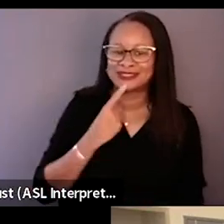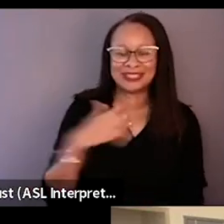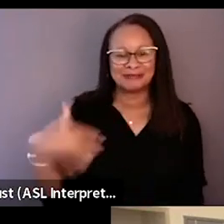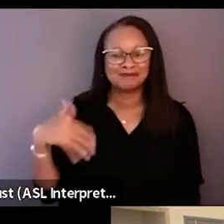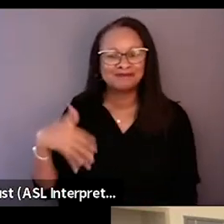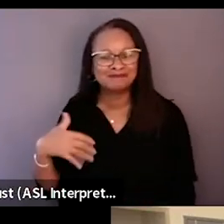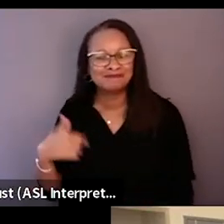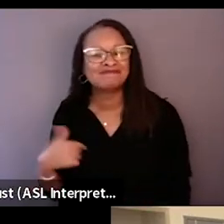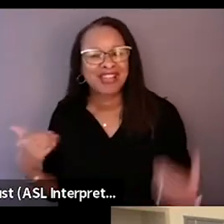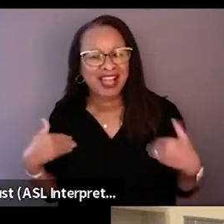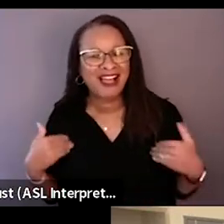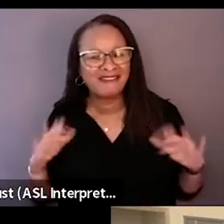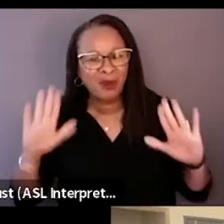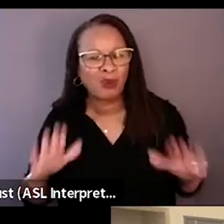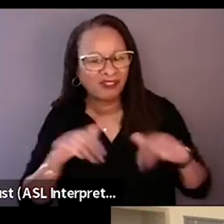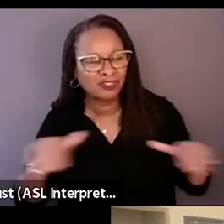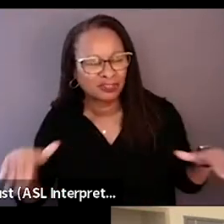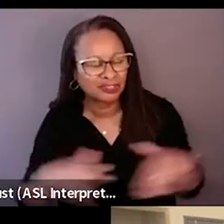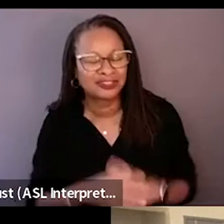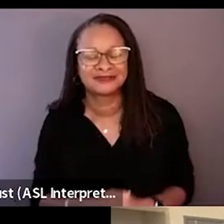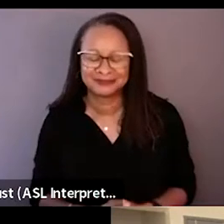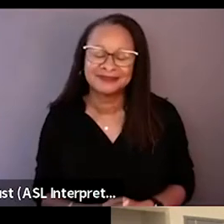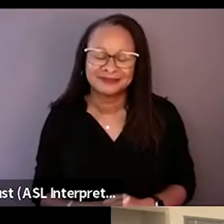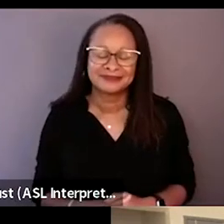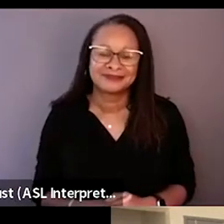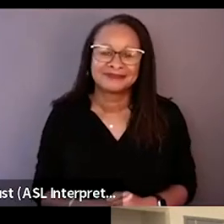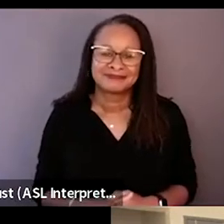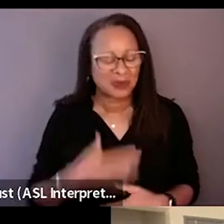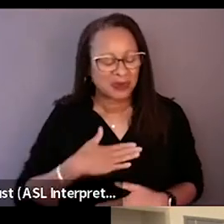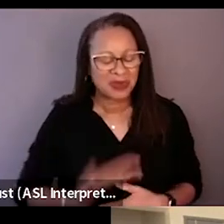I have a wonderful children that are willing to speak up to do the right thing.